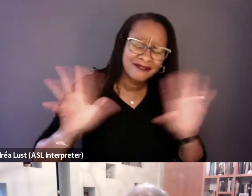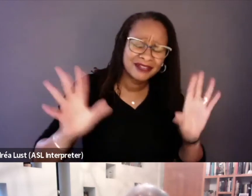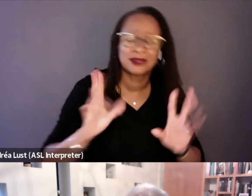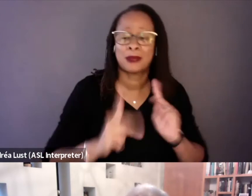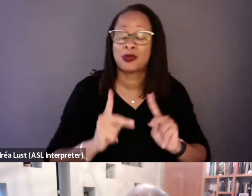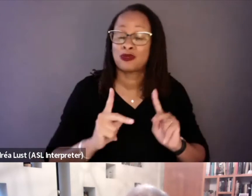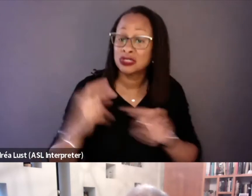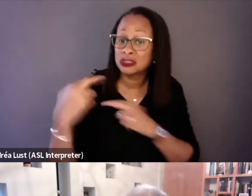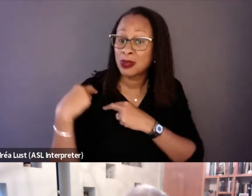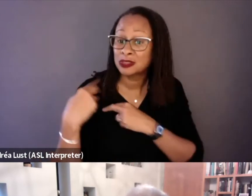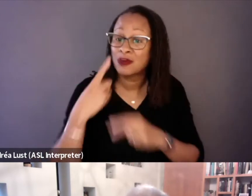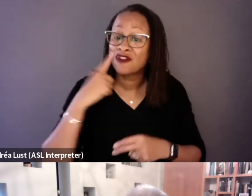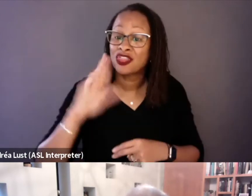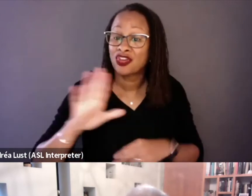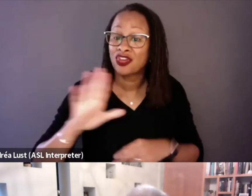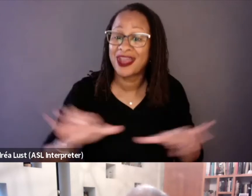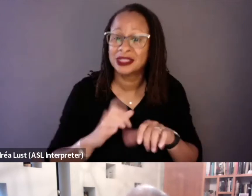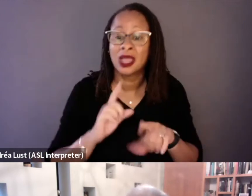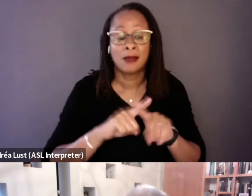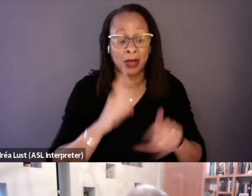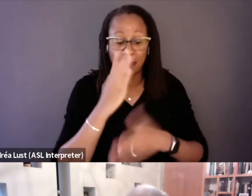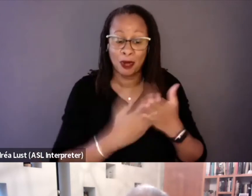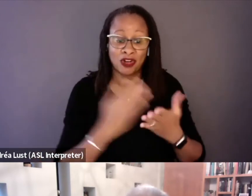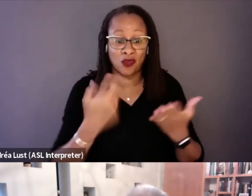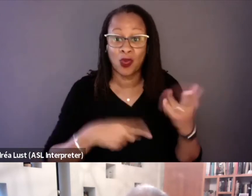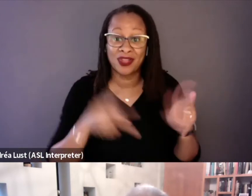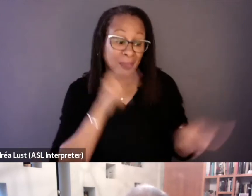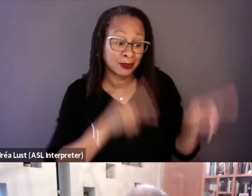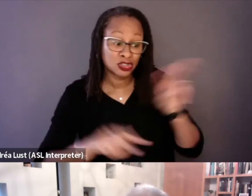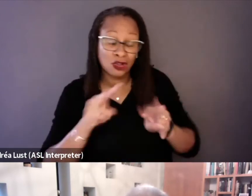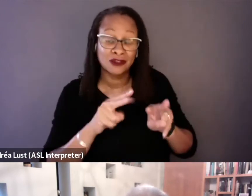but part of what the observers were saying when they were asking the governor to come was,